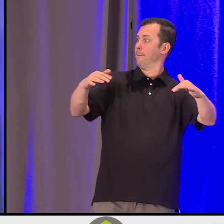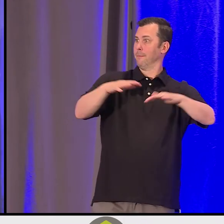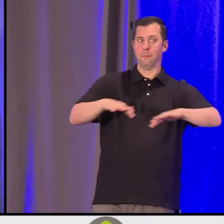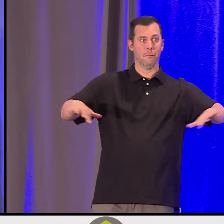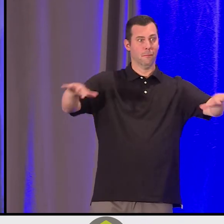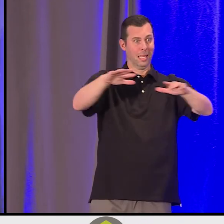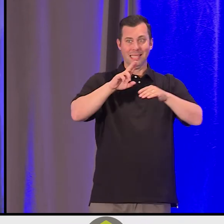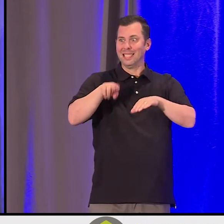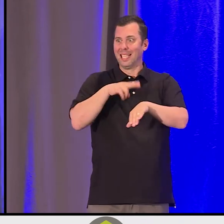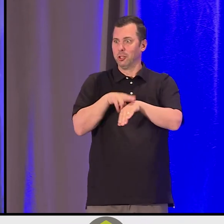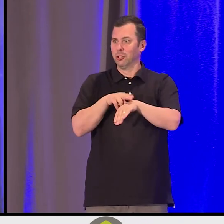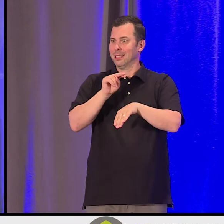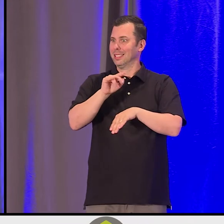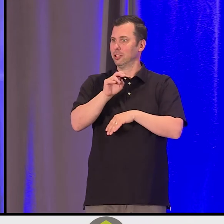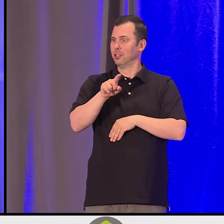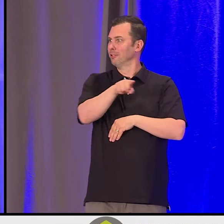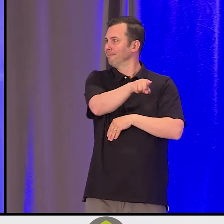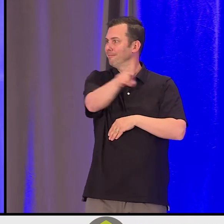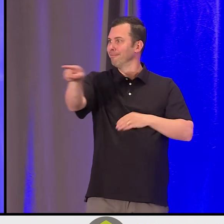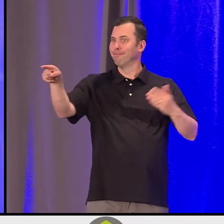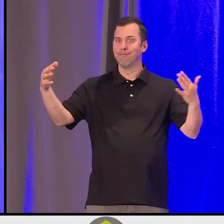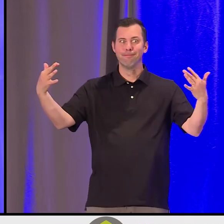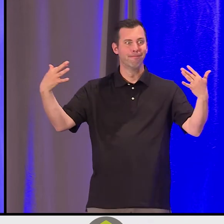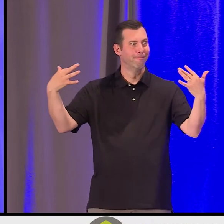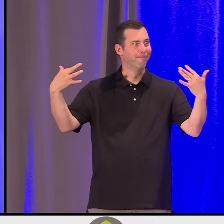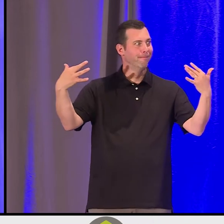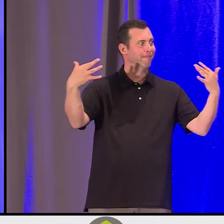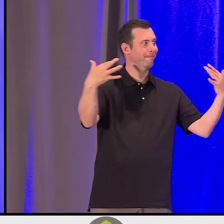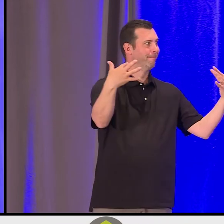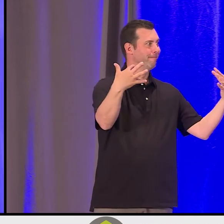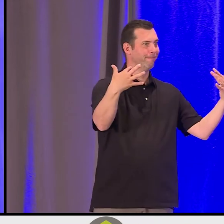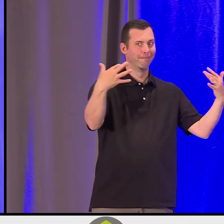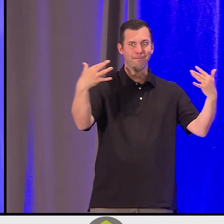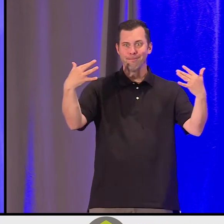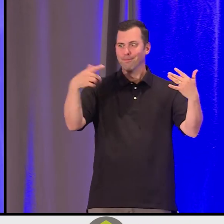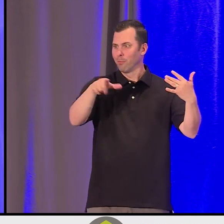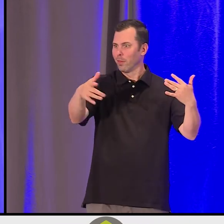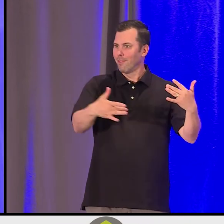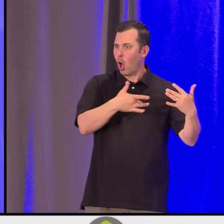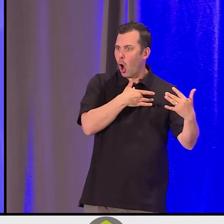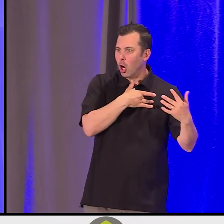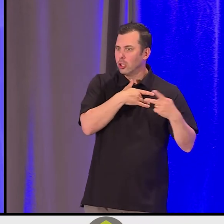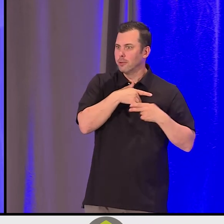What beautiful beings we see, with hearts and spirits [Indigenous language].